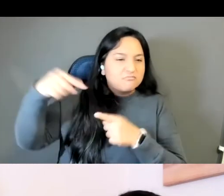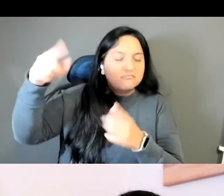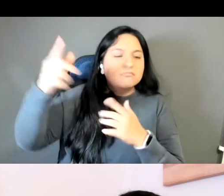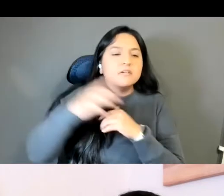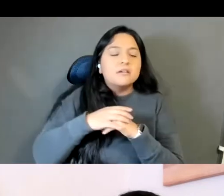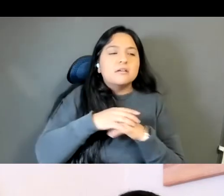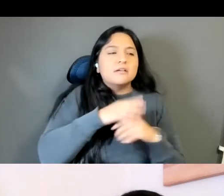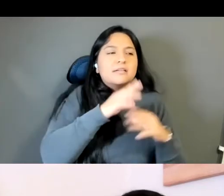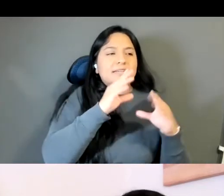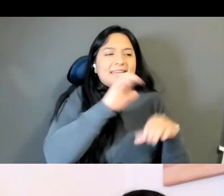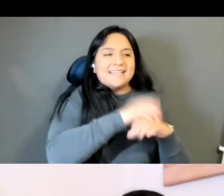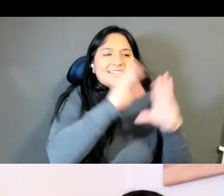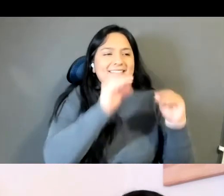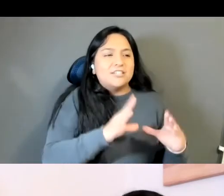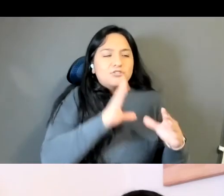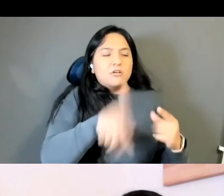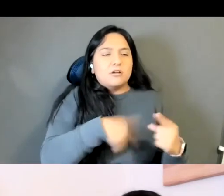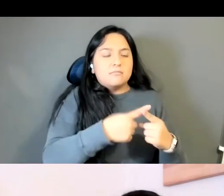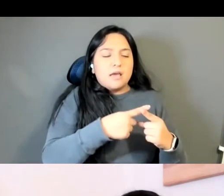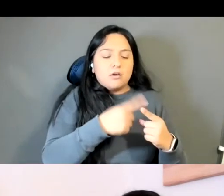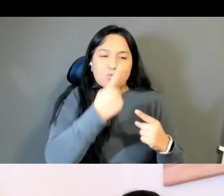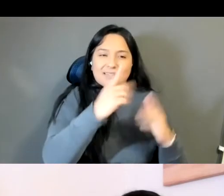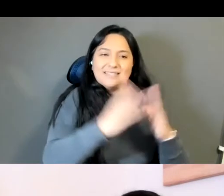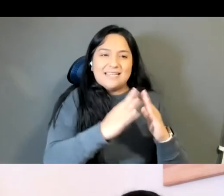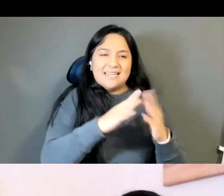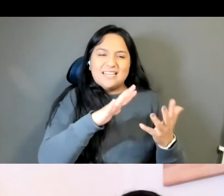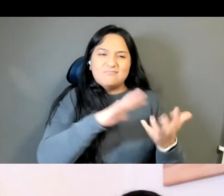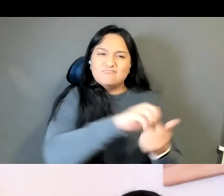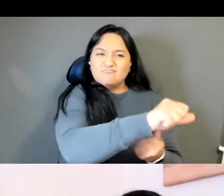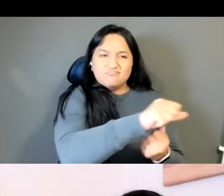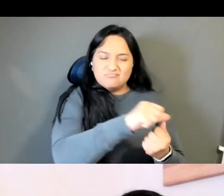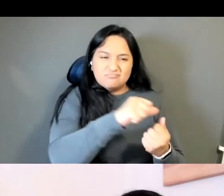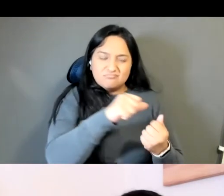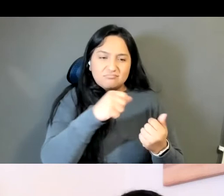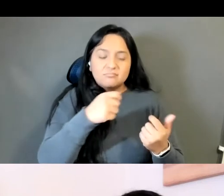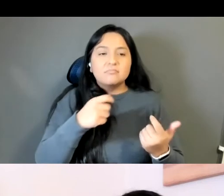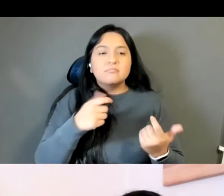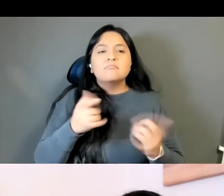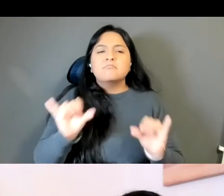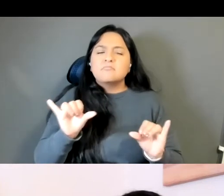really devastated by it, and I was very sad to learn that because my parents had won this